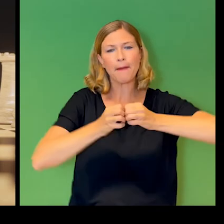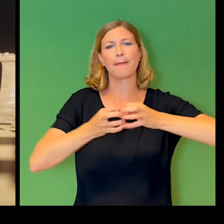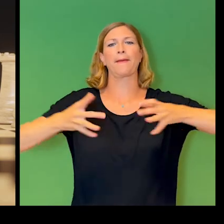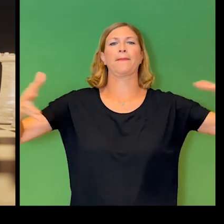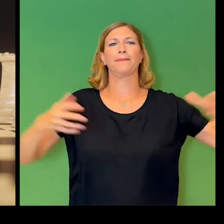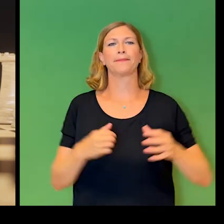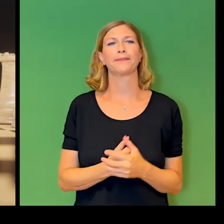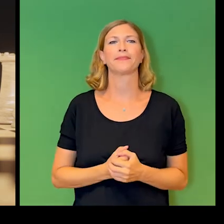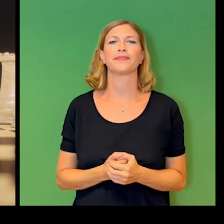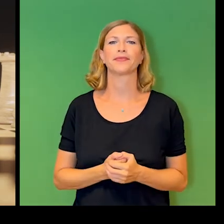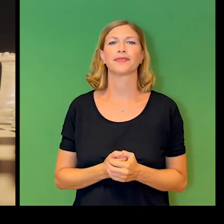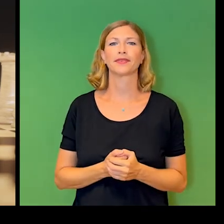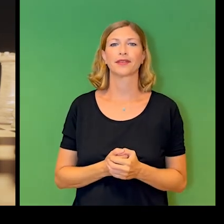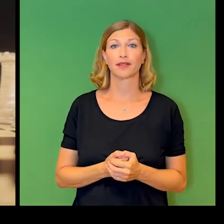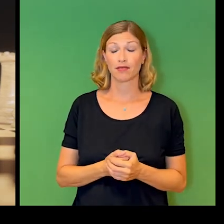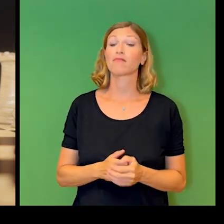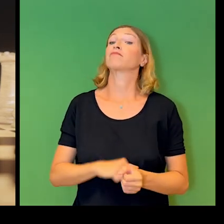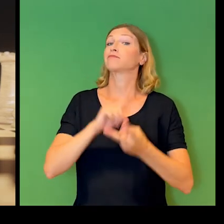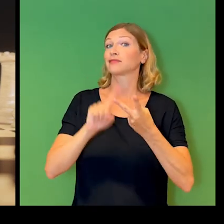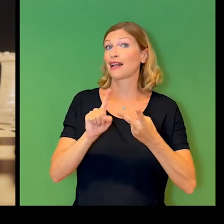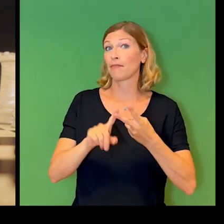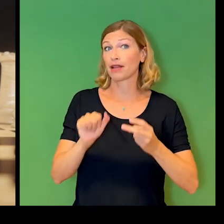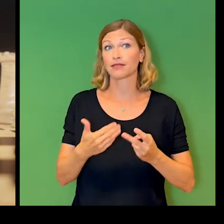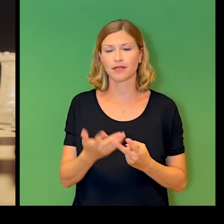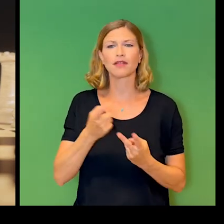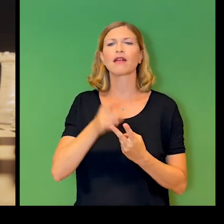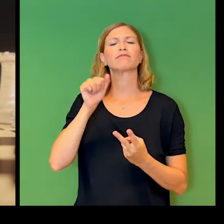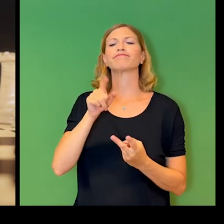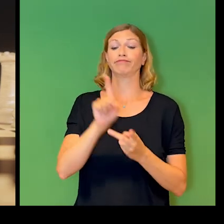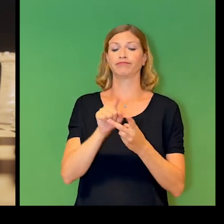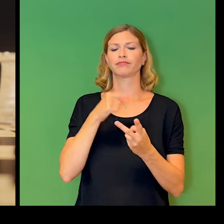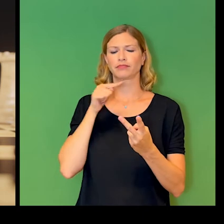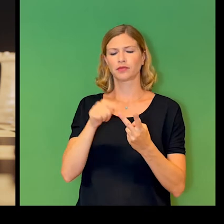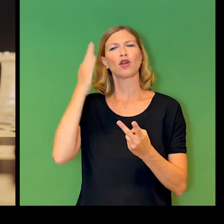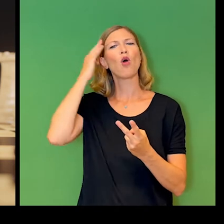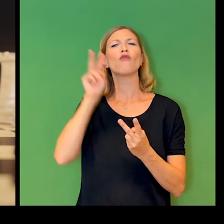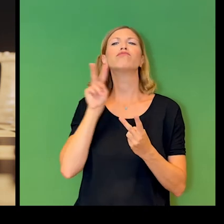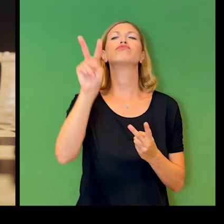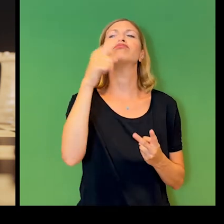Then the other big opportunity lies in prediction, and we're increasingly seeing assistive